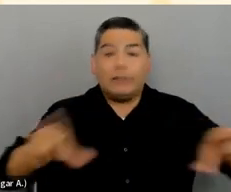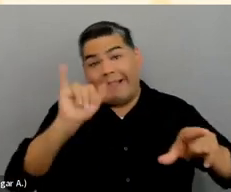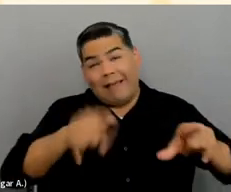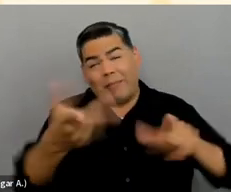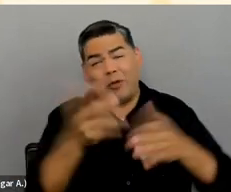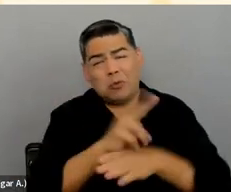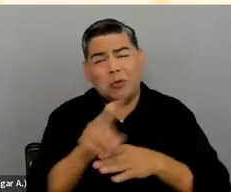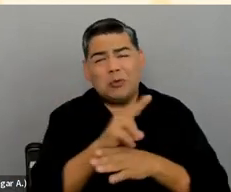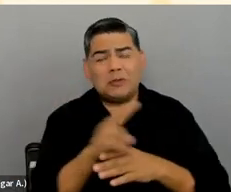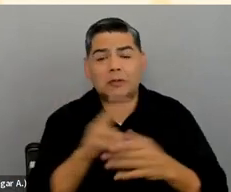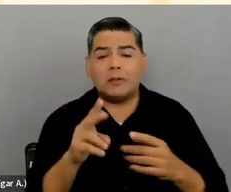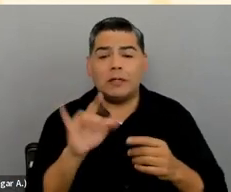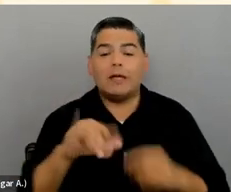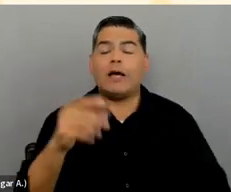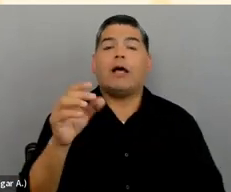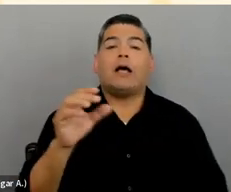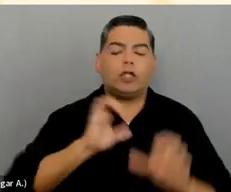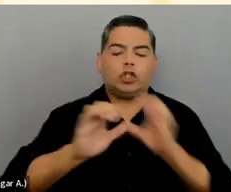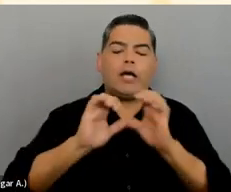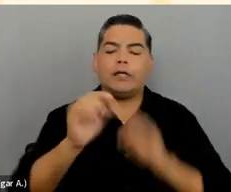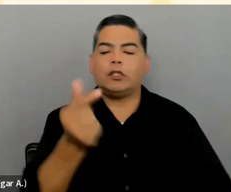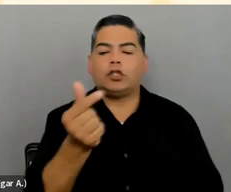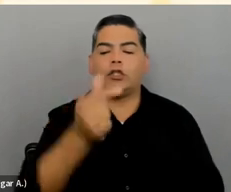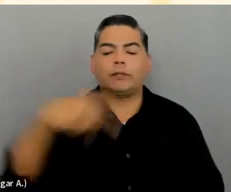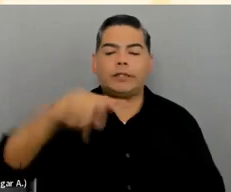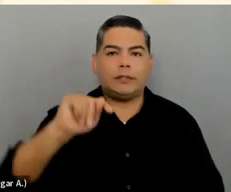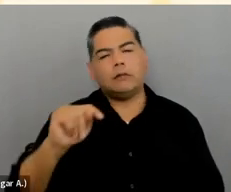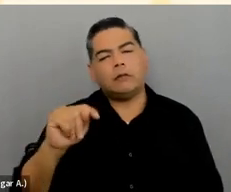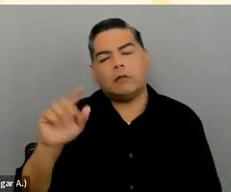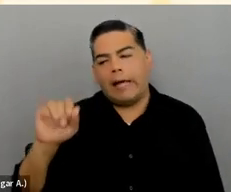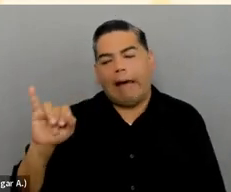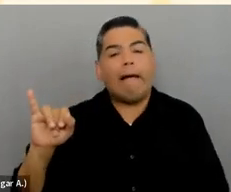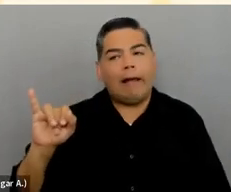Certainly, ChatGPT or any of those AI tools can be a good source.